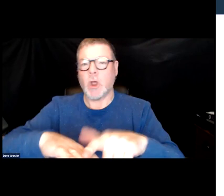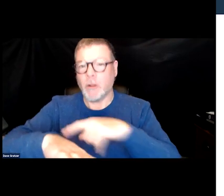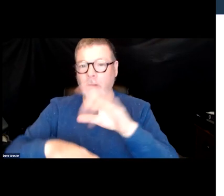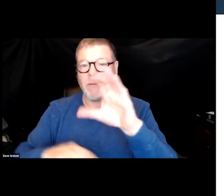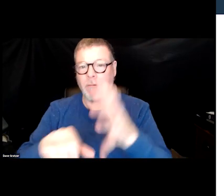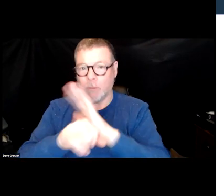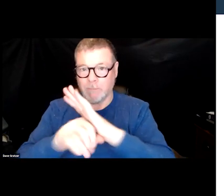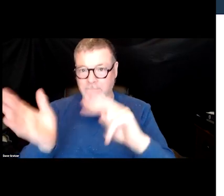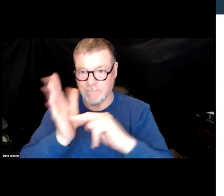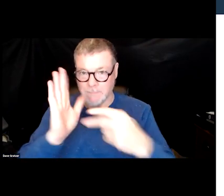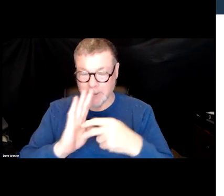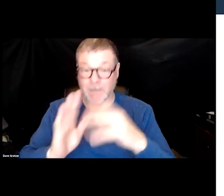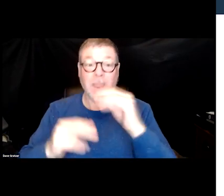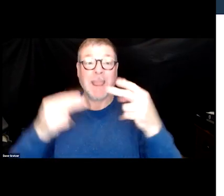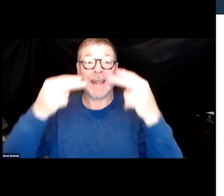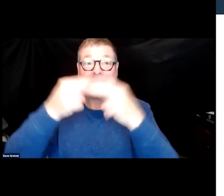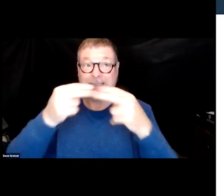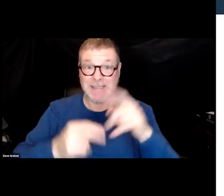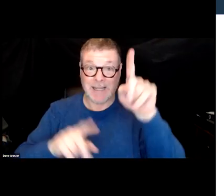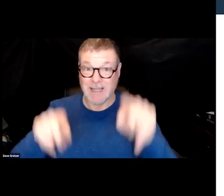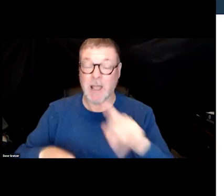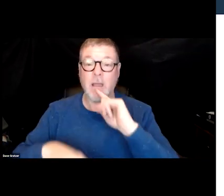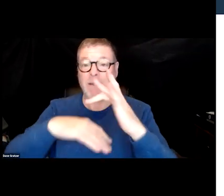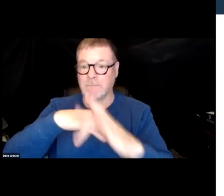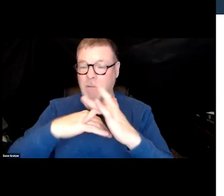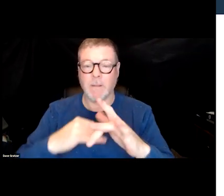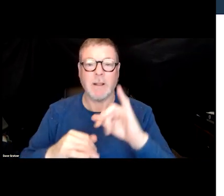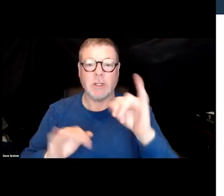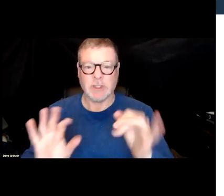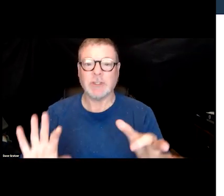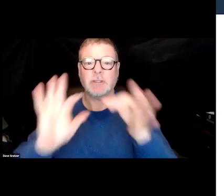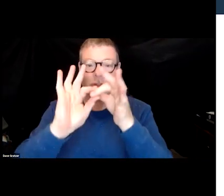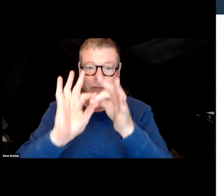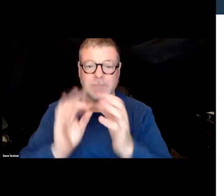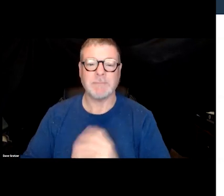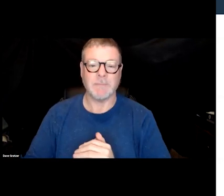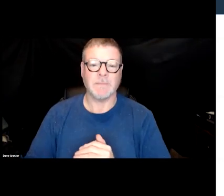and the slides are available. We just put the link up to the slides that are available.